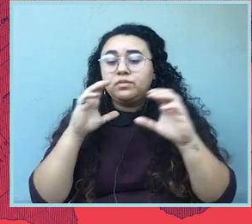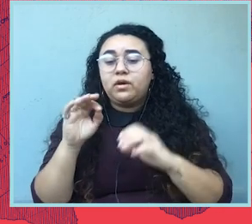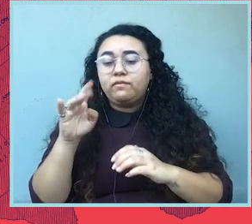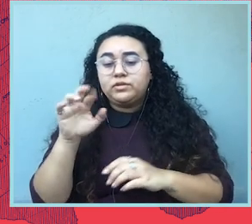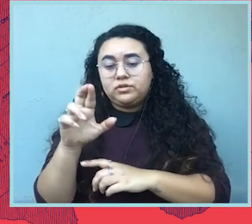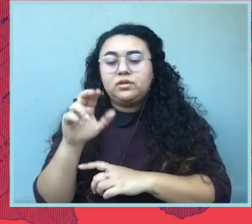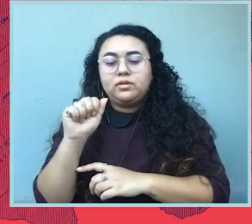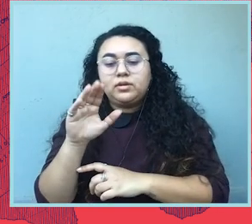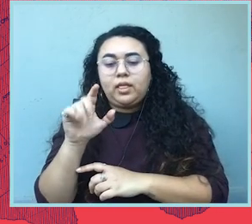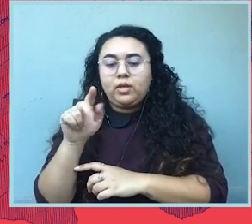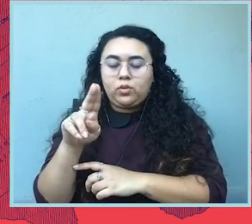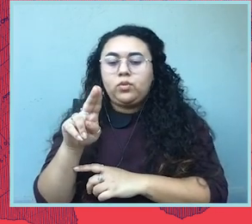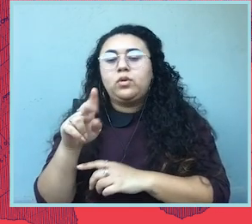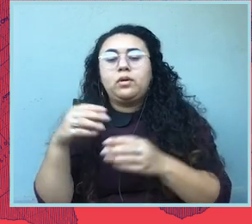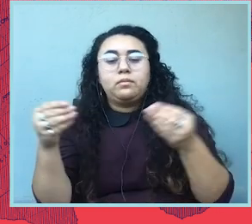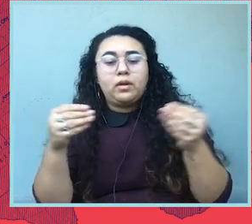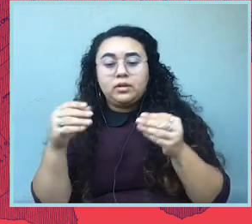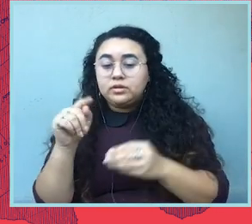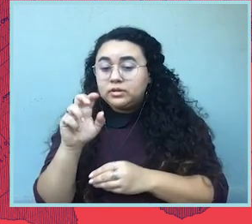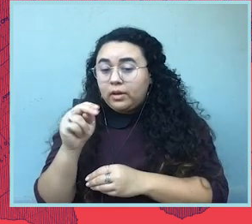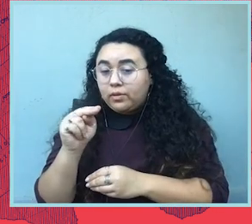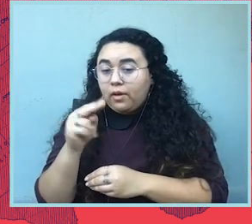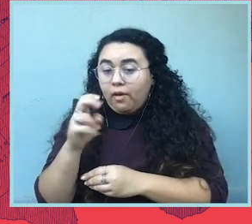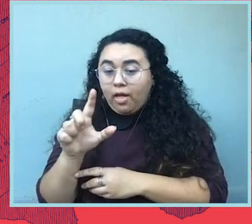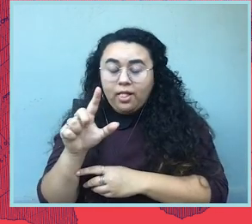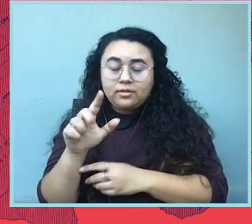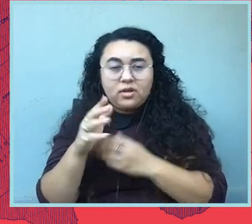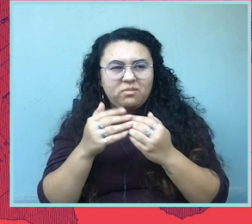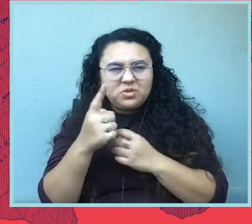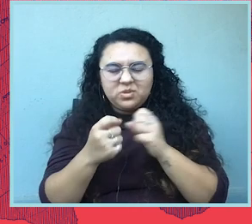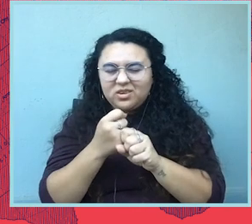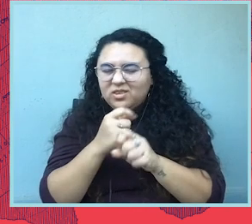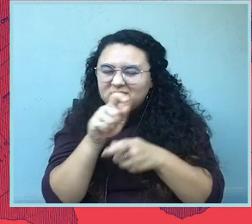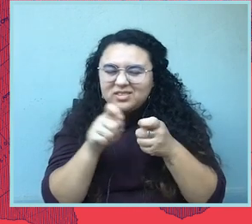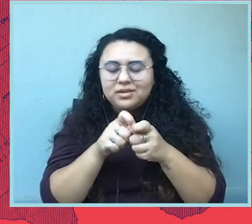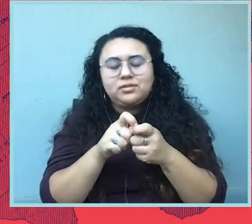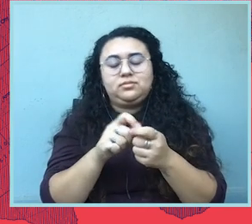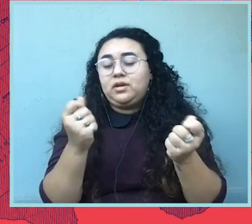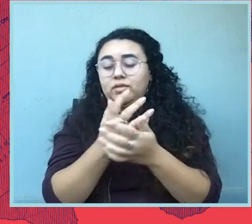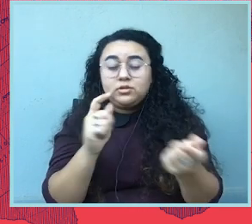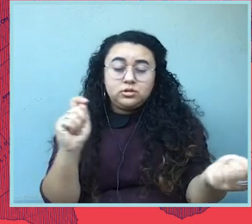I moderated a town hall almost exactly a year ago and my how things have changed.